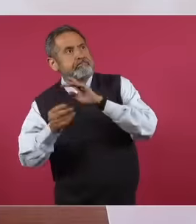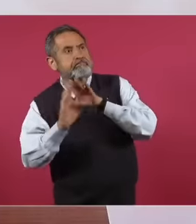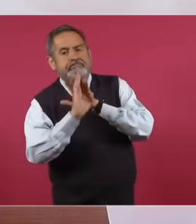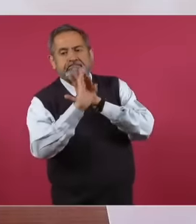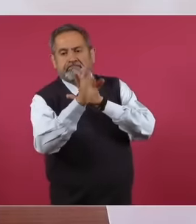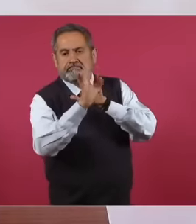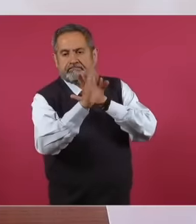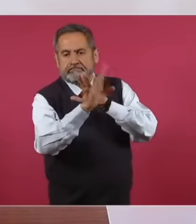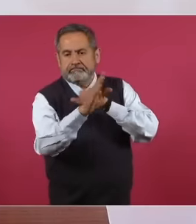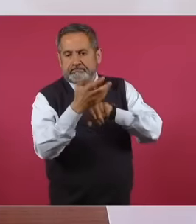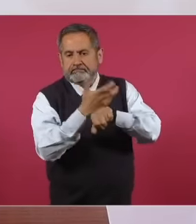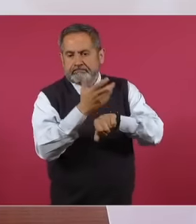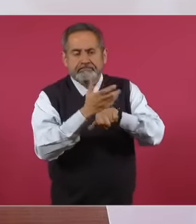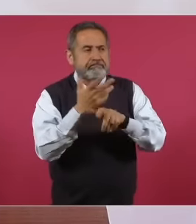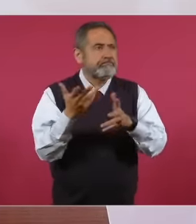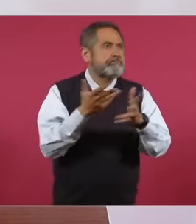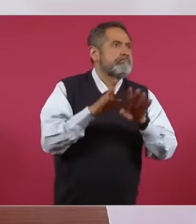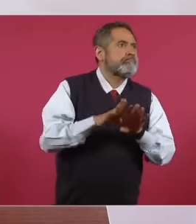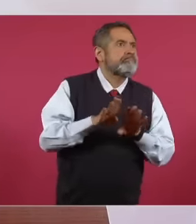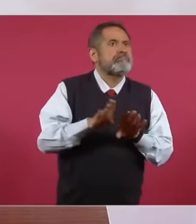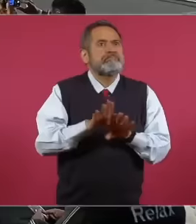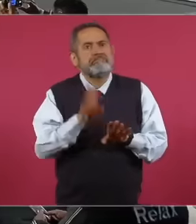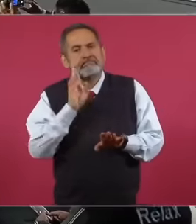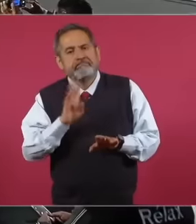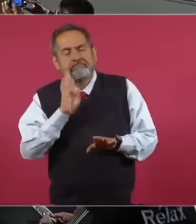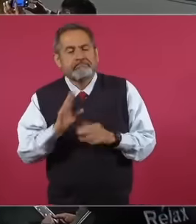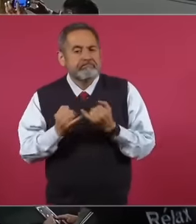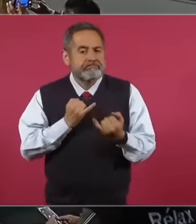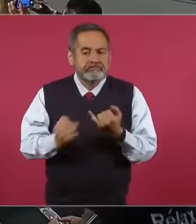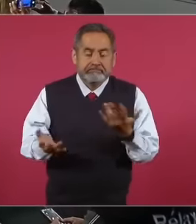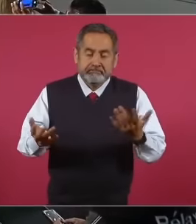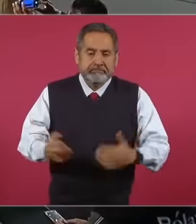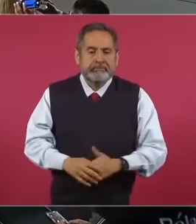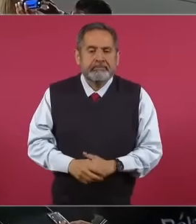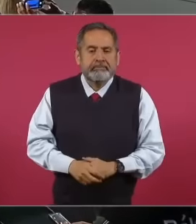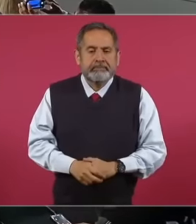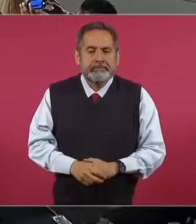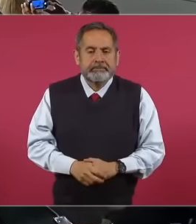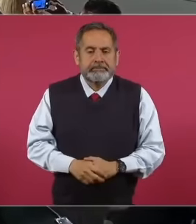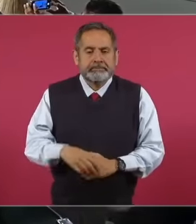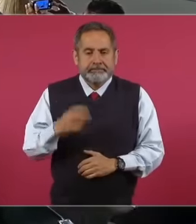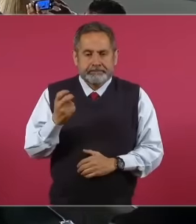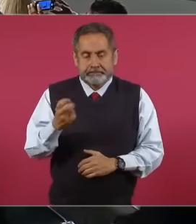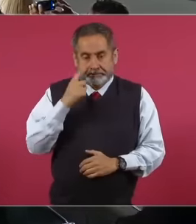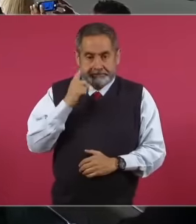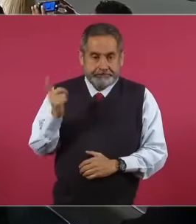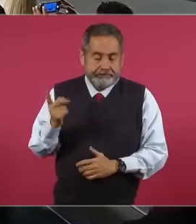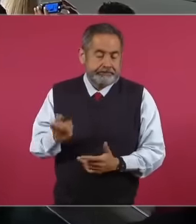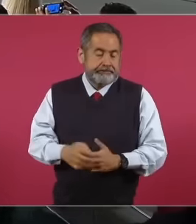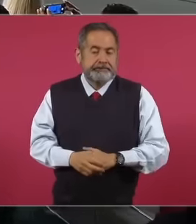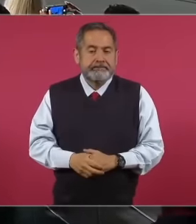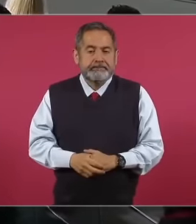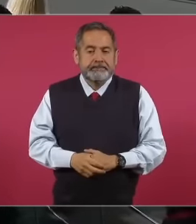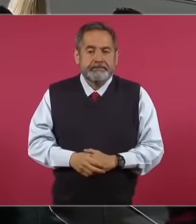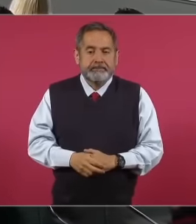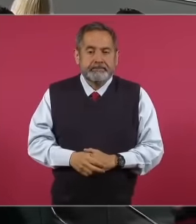that is why there was no outbreak.